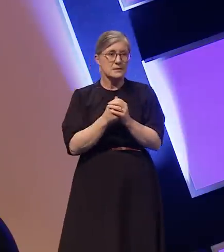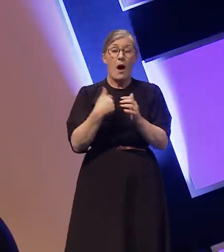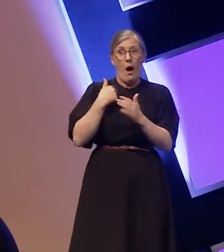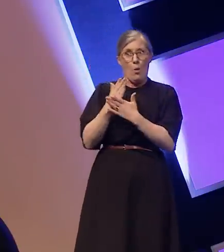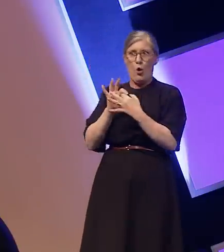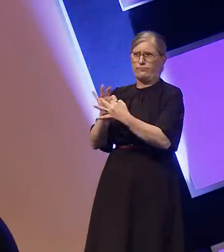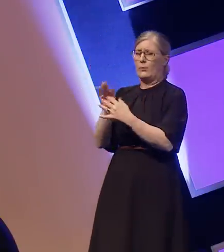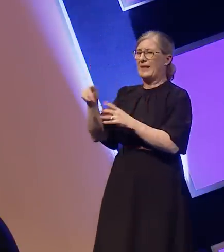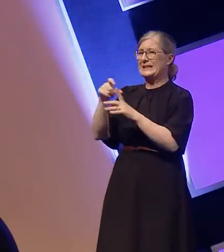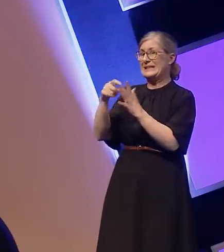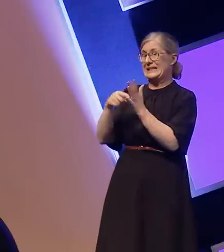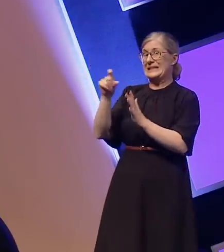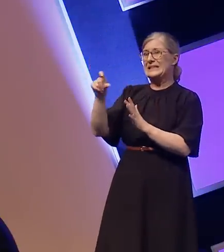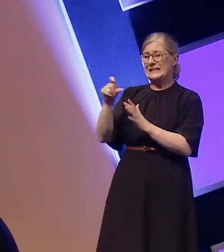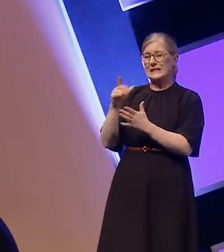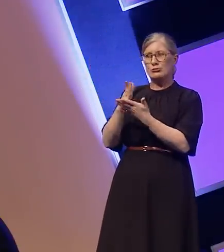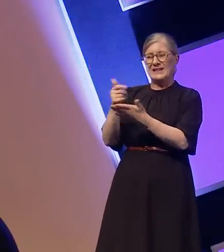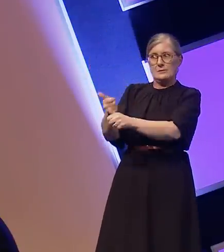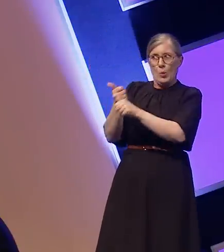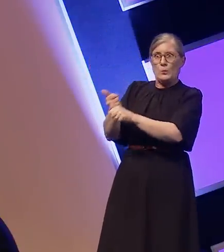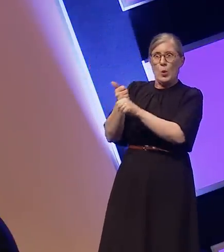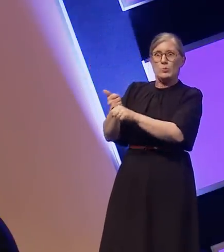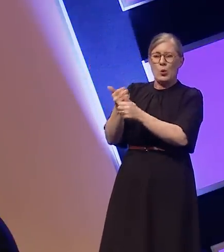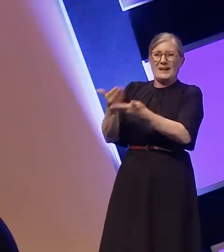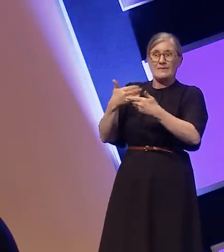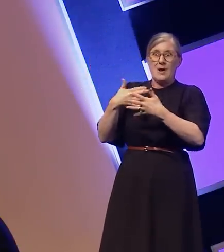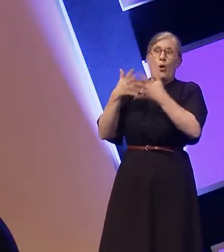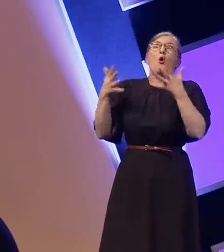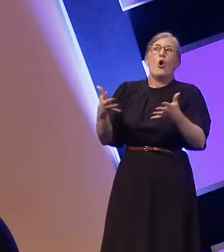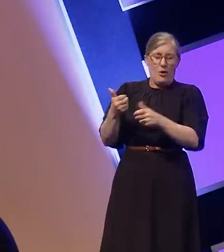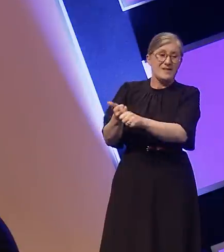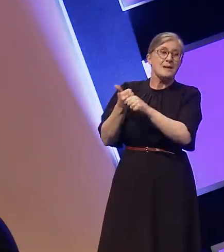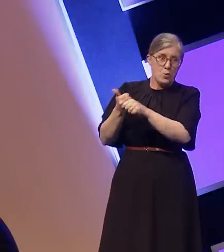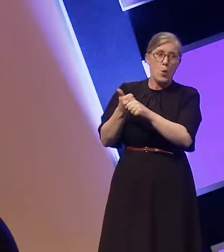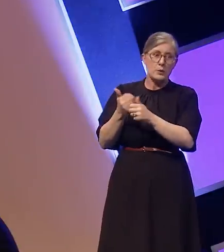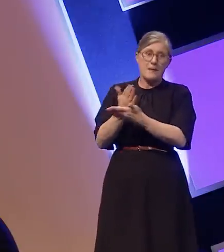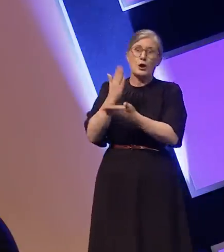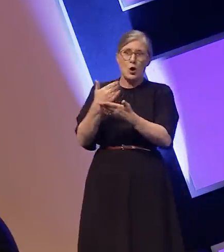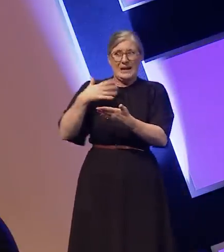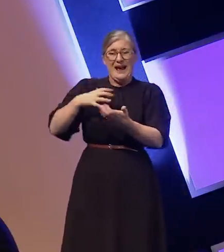at work to make sure I am given the necessary support. Don't assume that you're doing the right thing